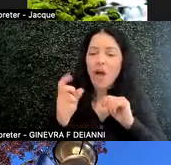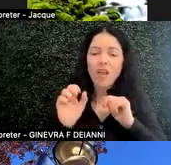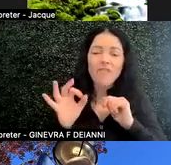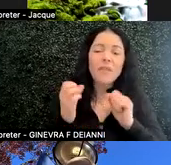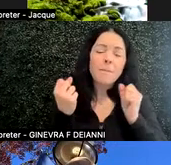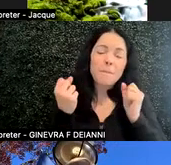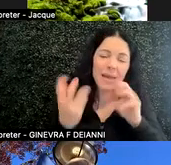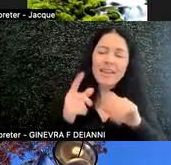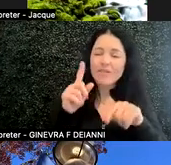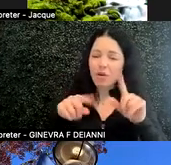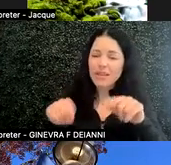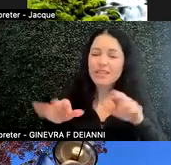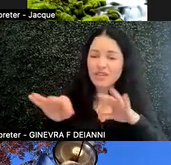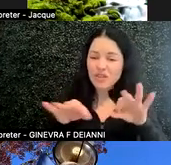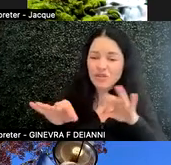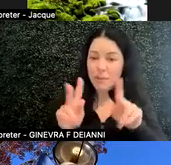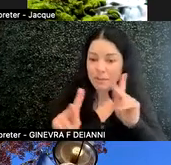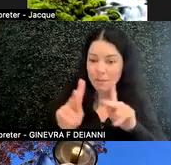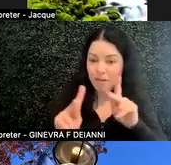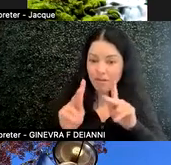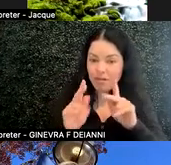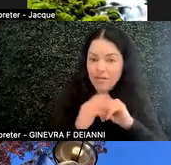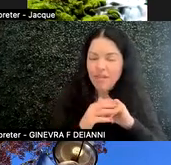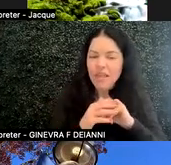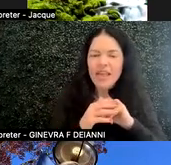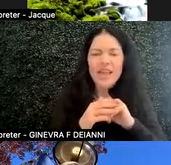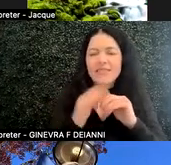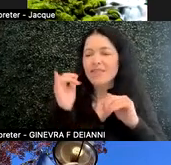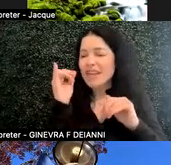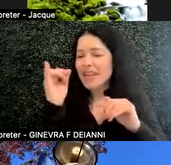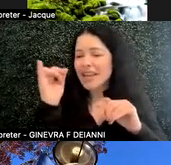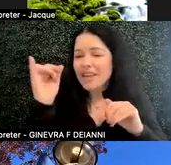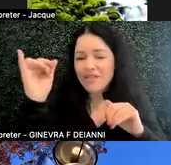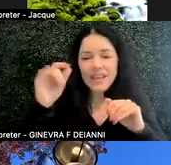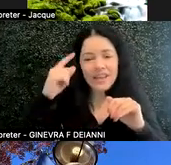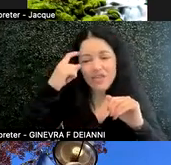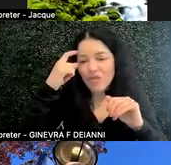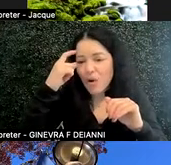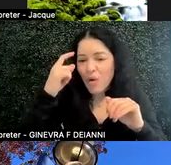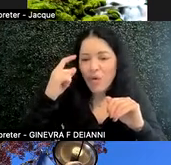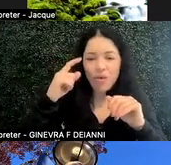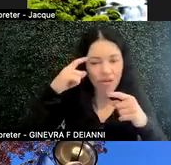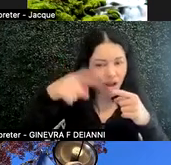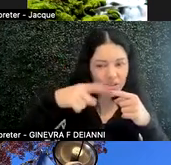that describe people. It's the virtually infinite neurocognitive variability within Earth's human population.